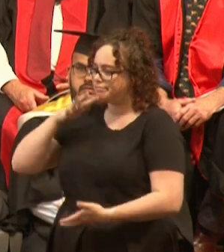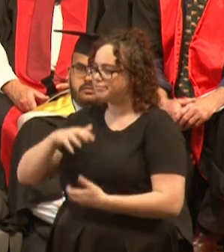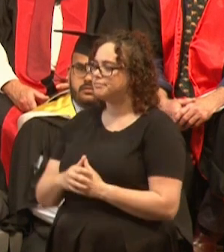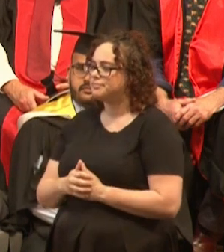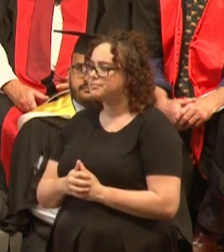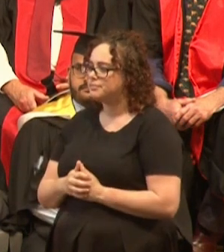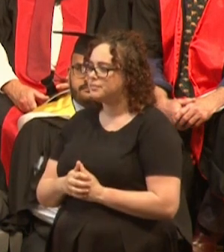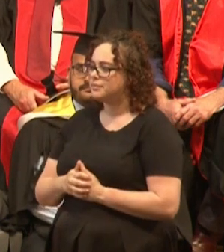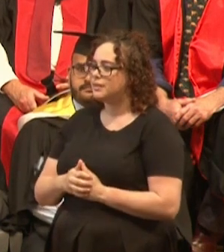And then you'll be gone.